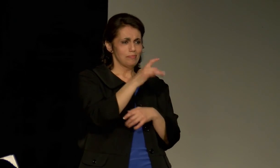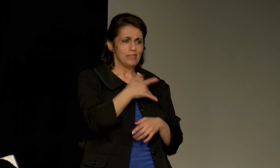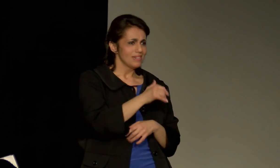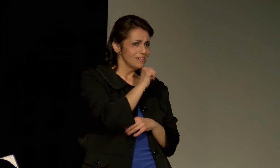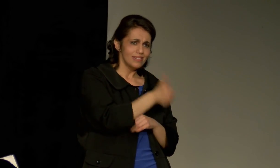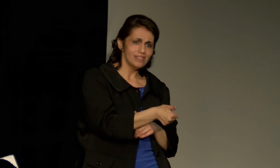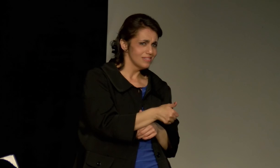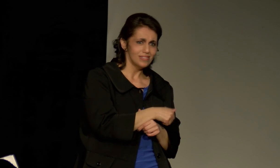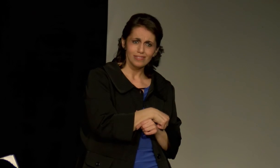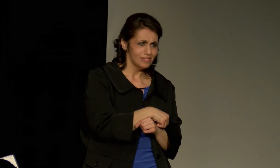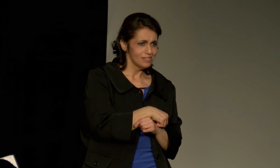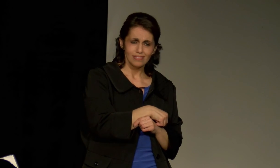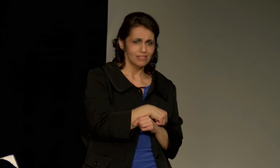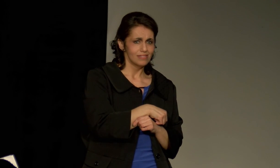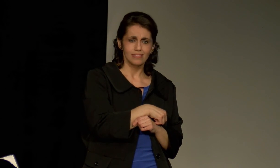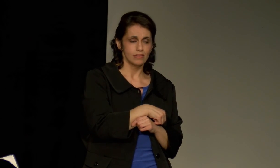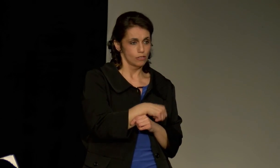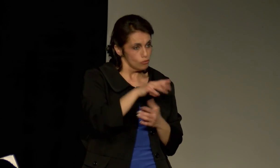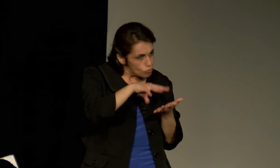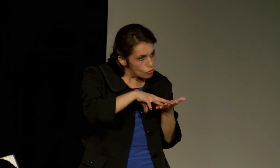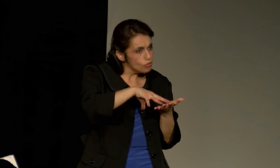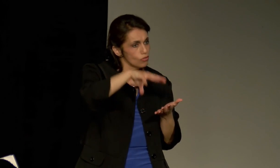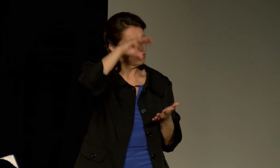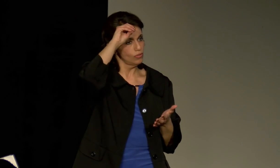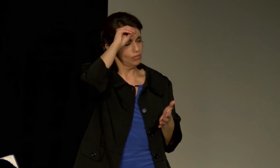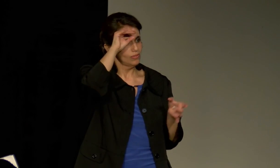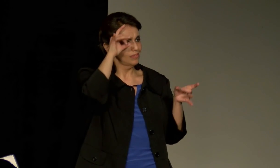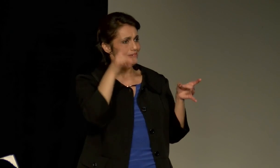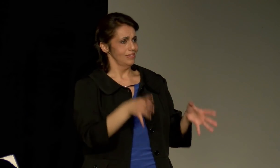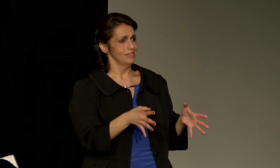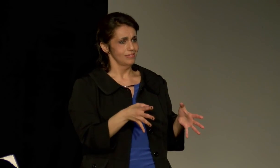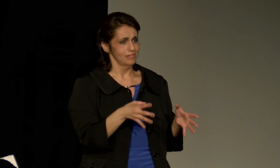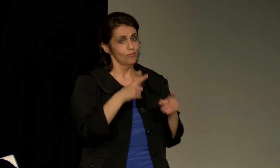People do not hate by instinct.